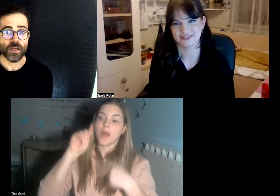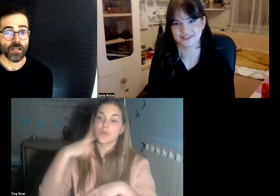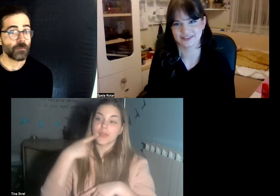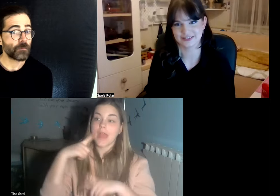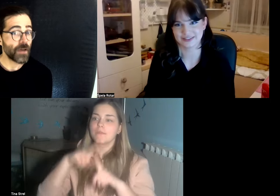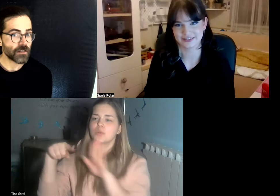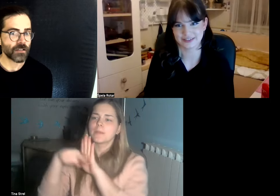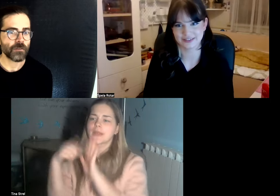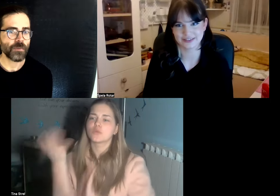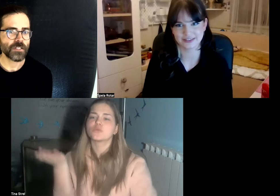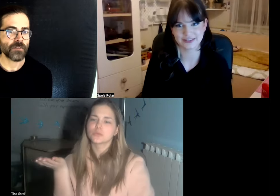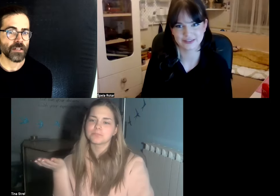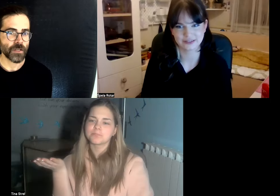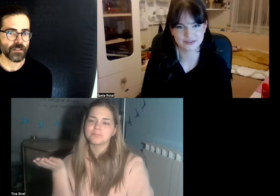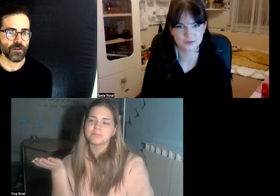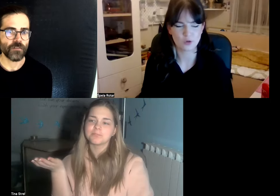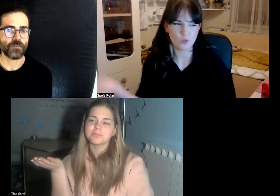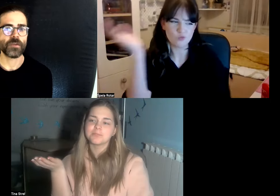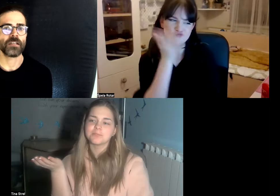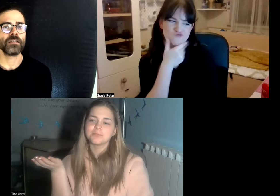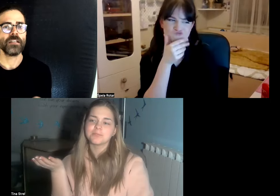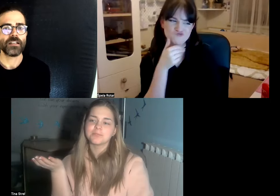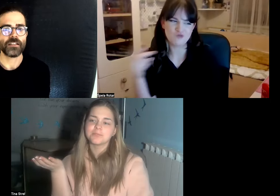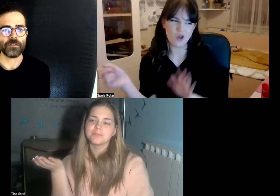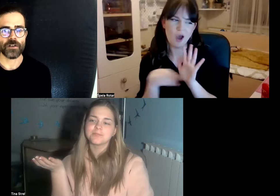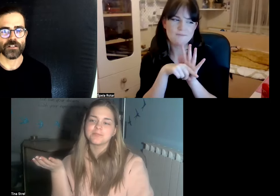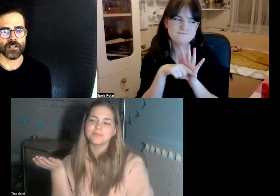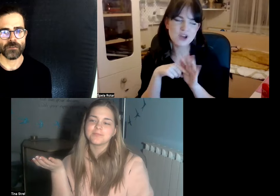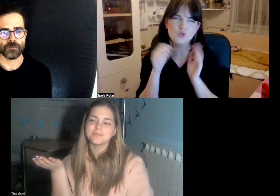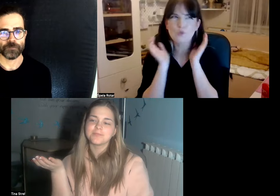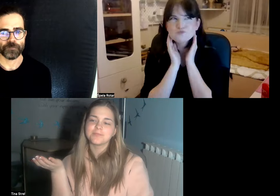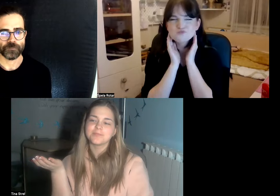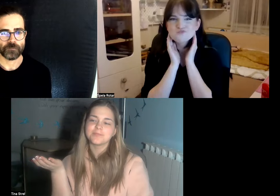another positive aspect of being a deaf person